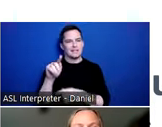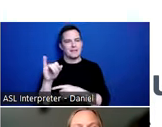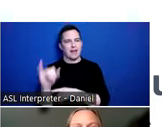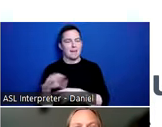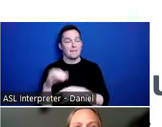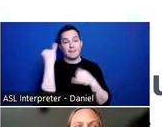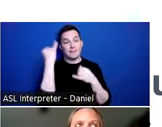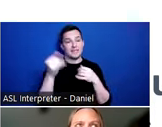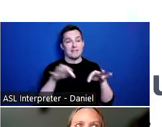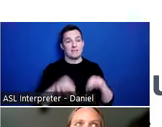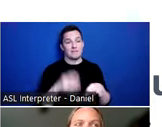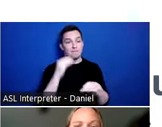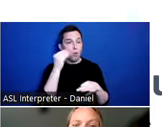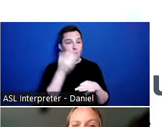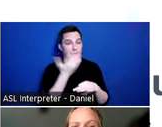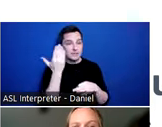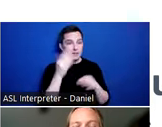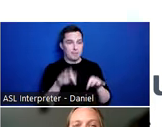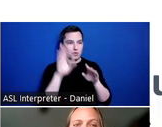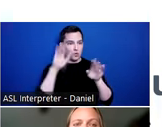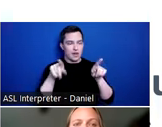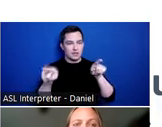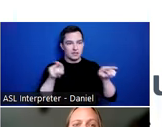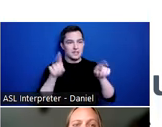it’s important to note that the different definitions of brain injury might then